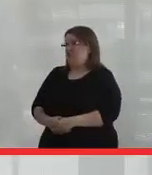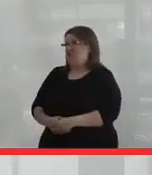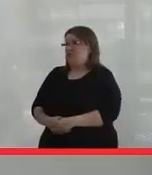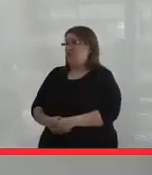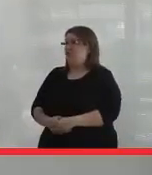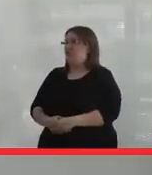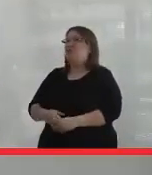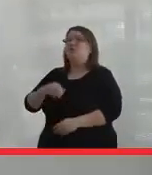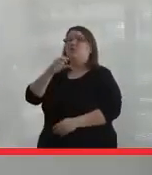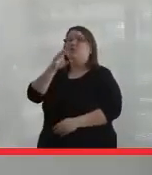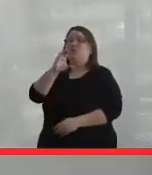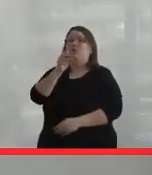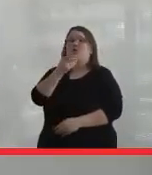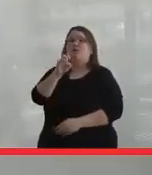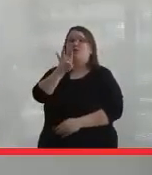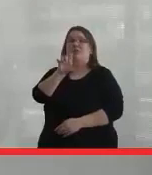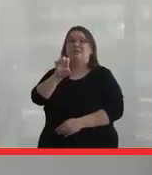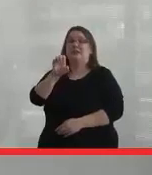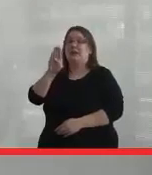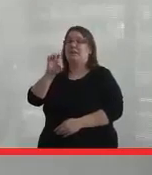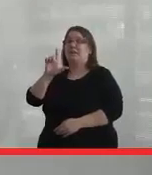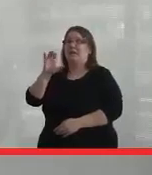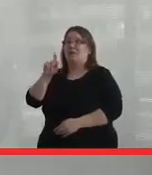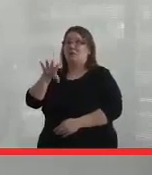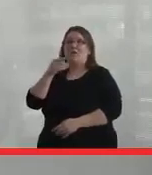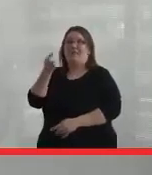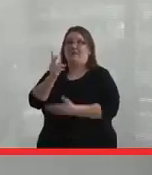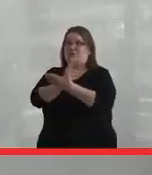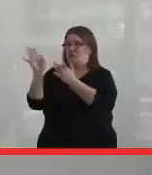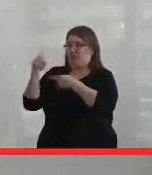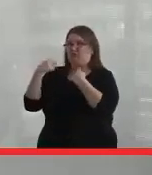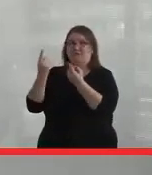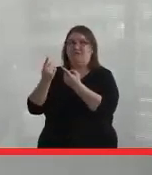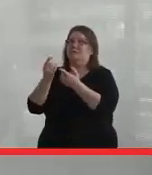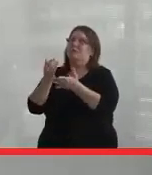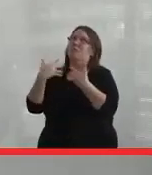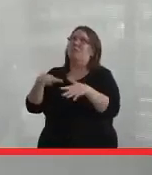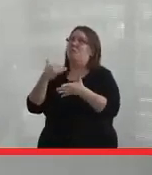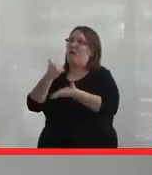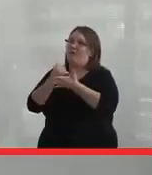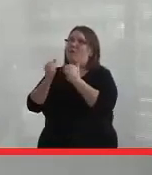[? Christy ?] has been there for two weeks. She's been instrumental in helping with media.